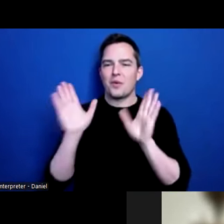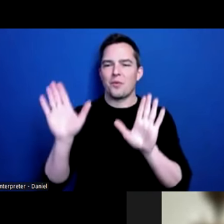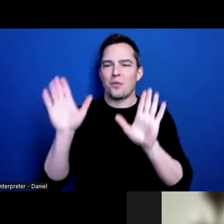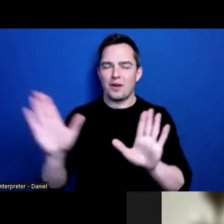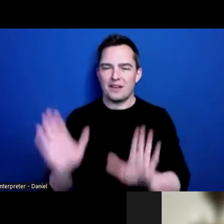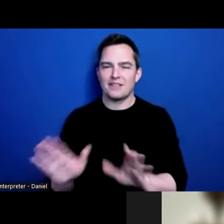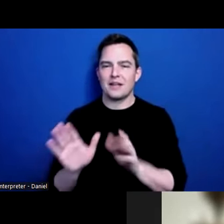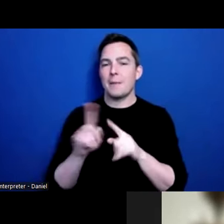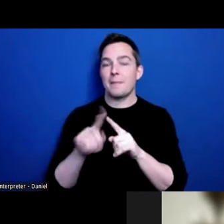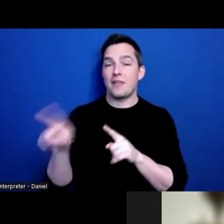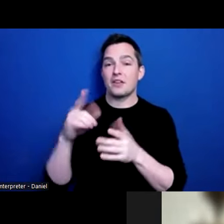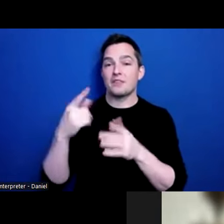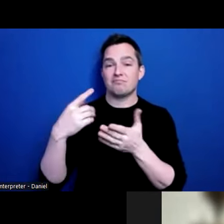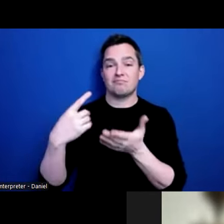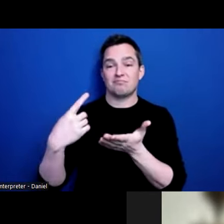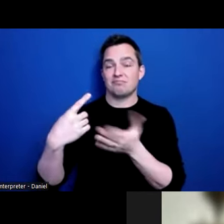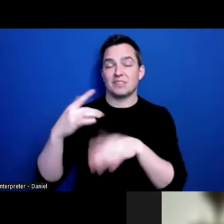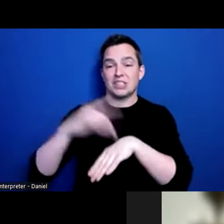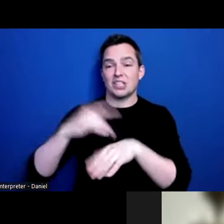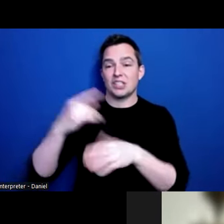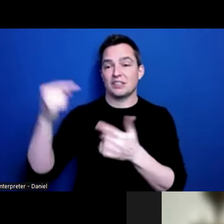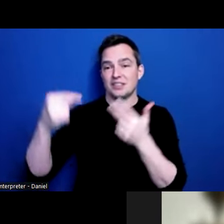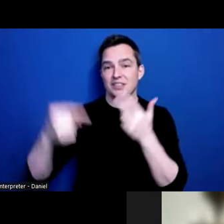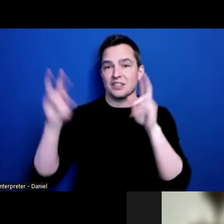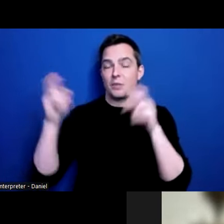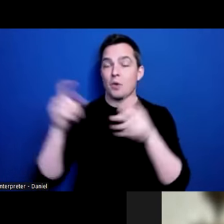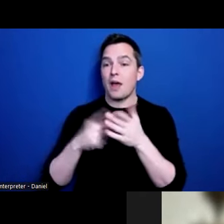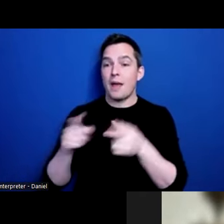But they’re hitting on every -- what happens if you're family doesn’t support you? What happens